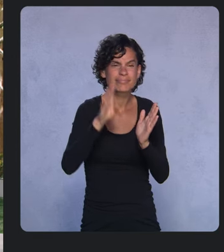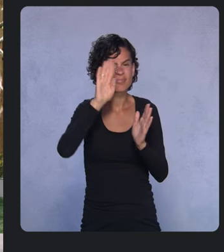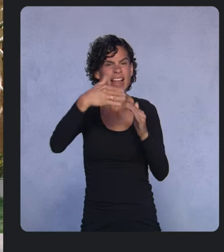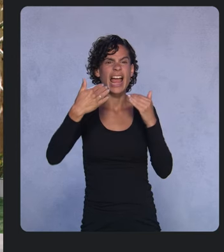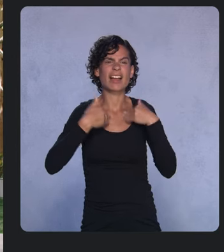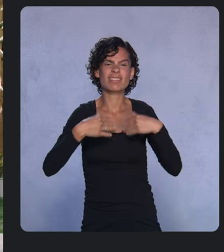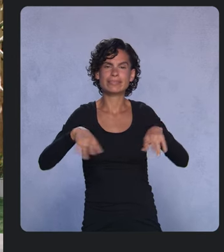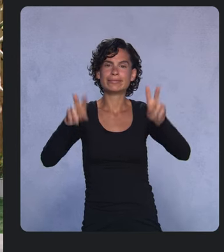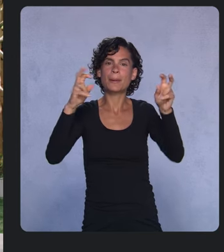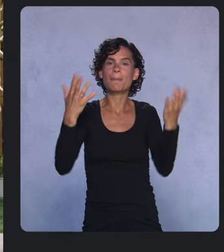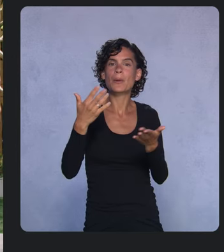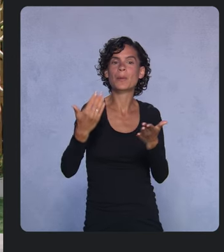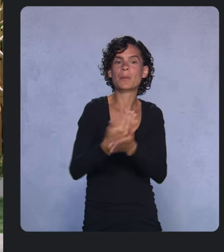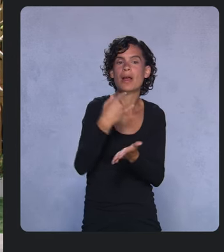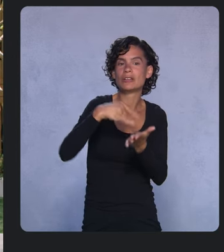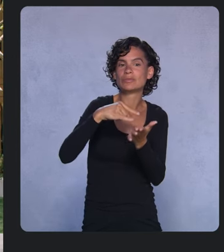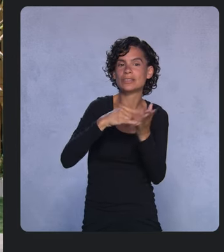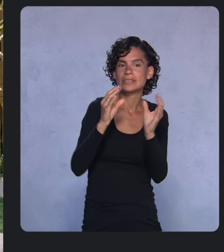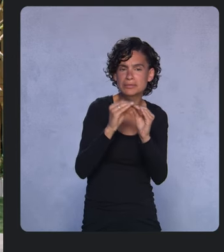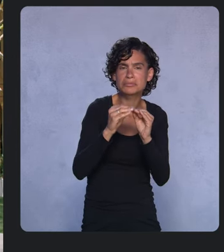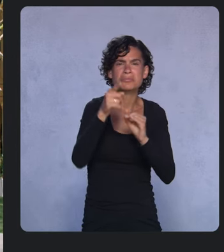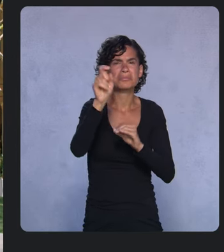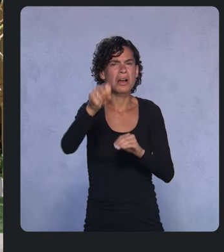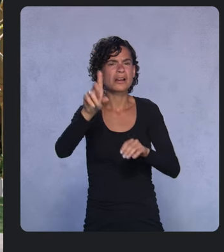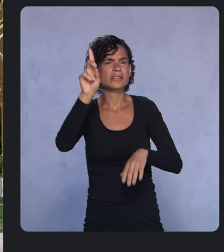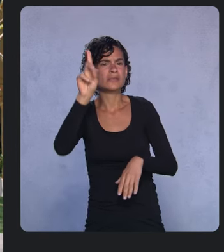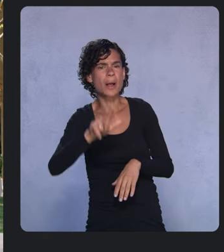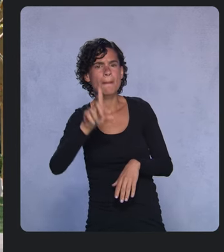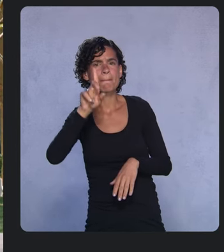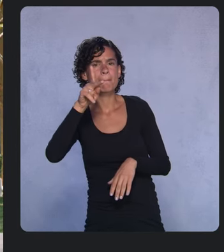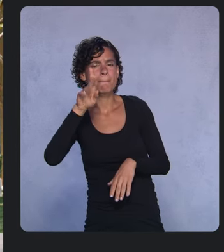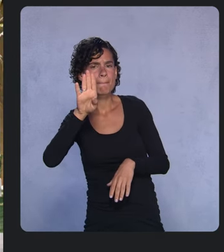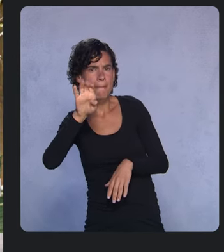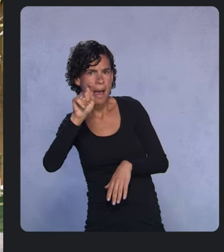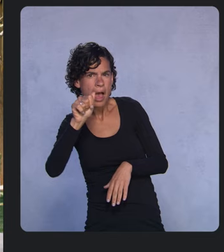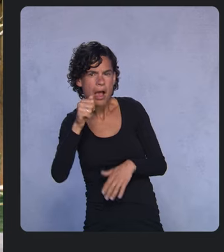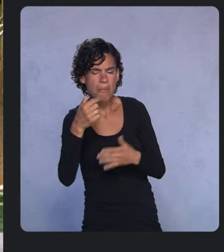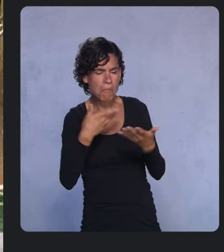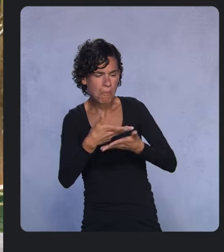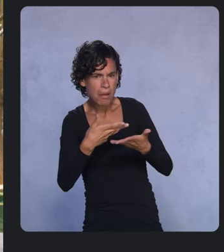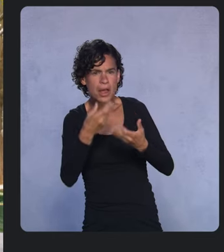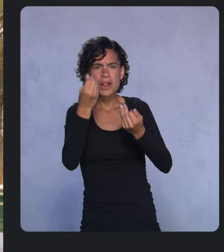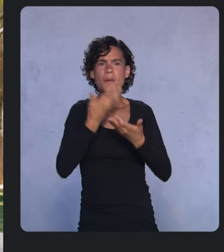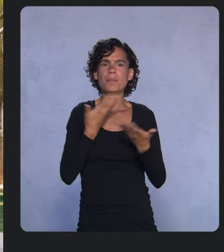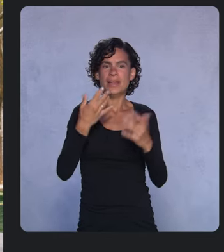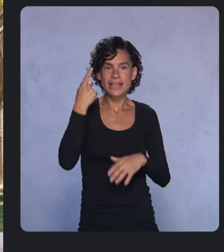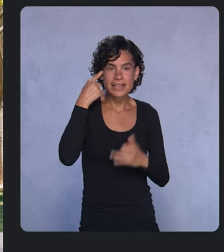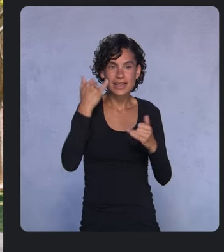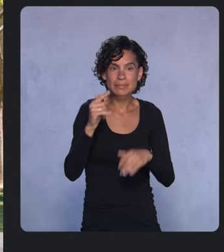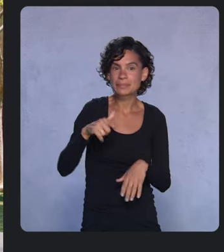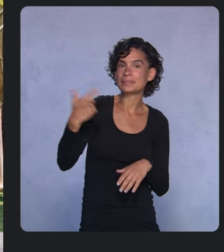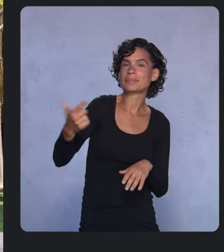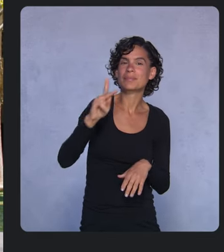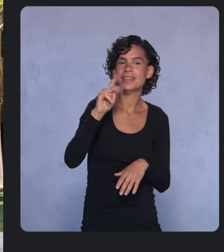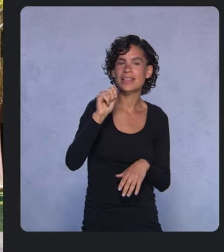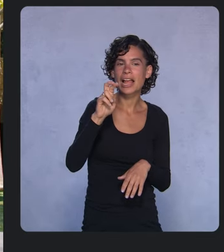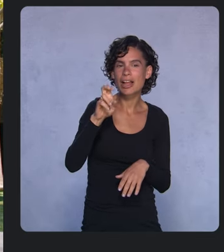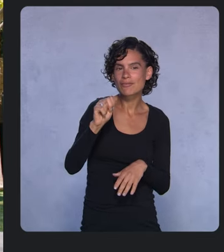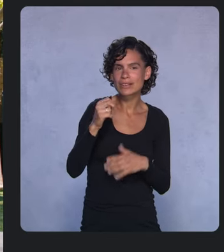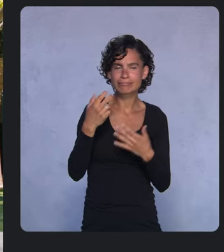Test it with your apps and tell us what you think. Now over to Karen to see how to build beautiful, high-quality apps with modern Android.